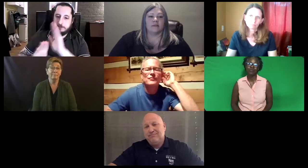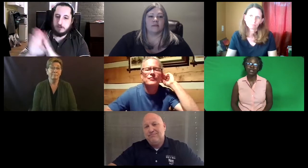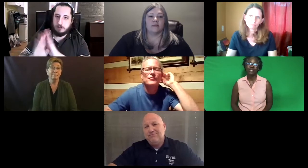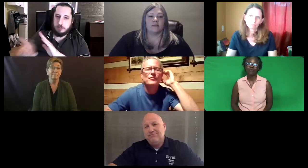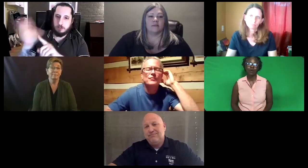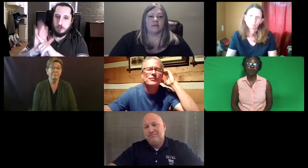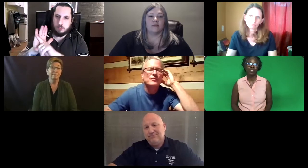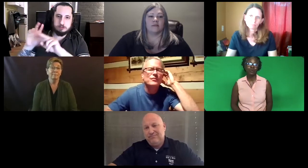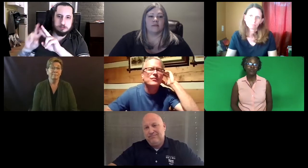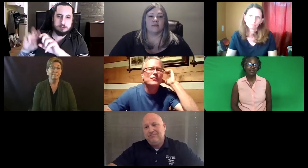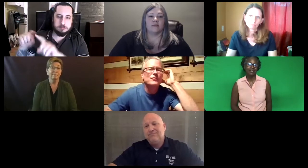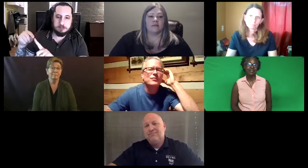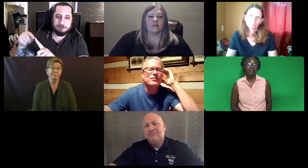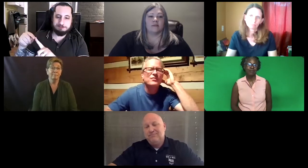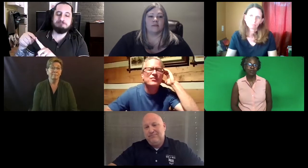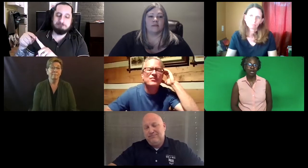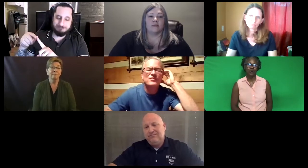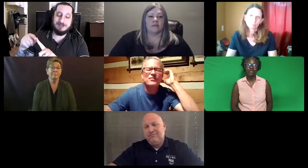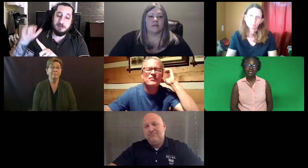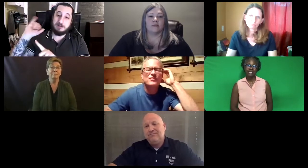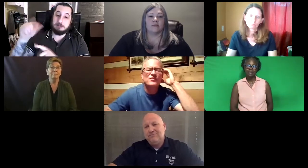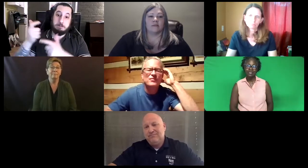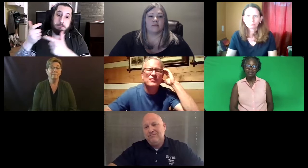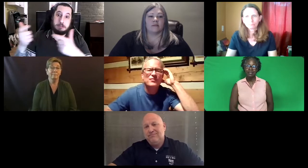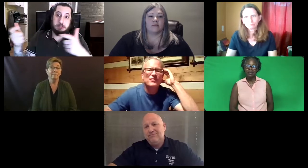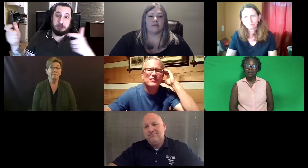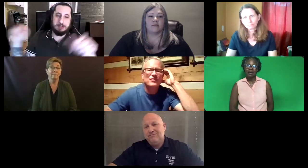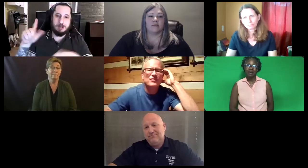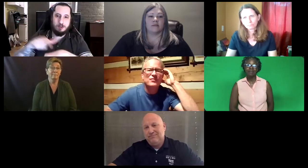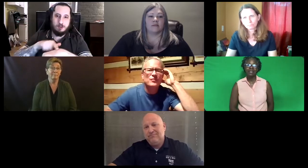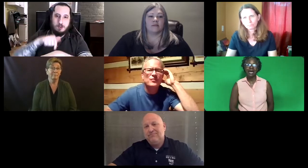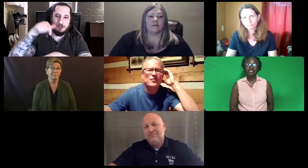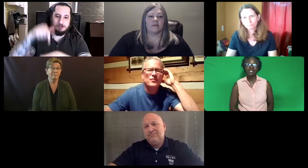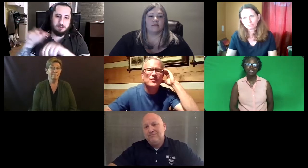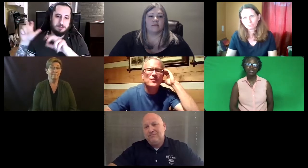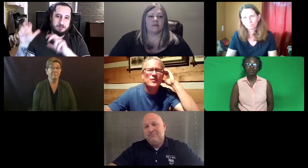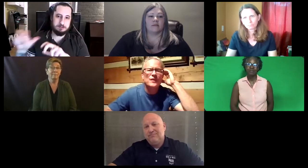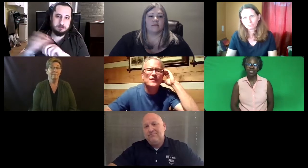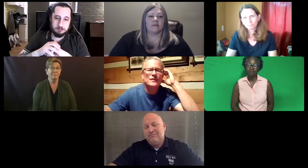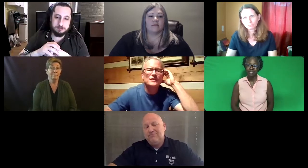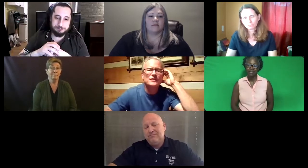Do they want to invest in developing their own assessment? That is a huge investment.